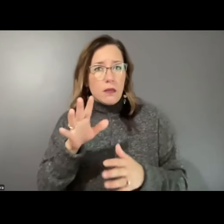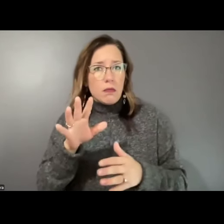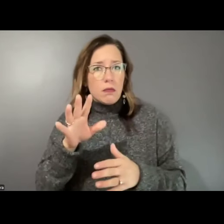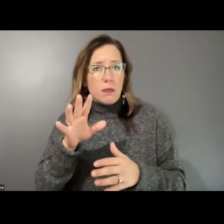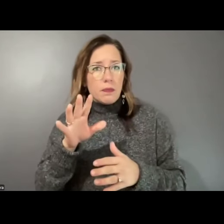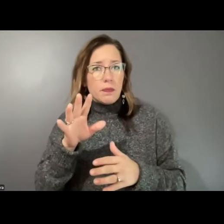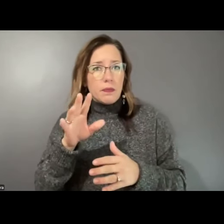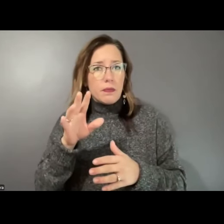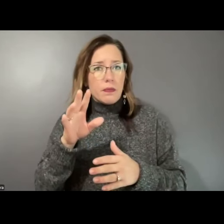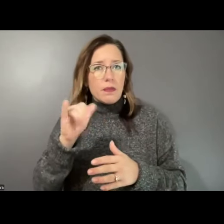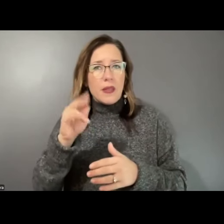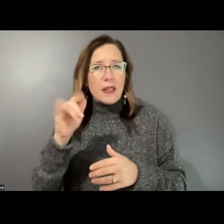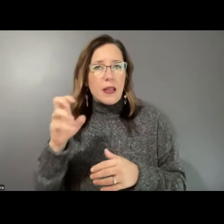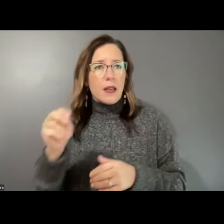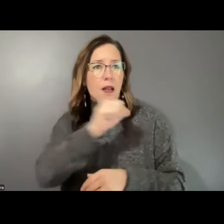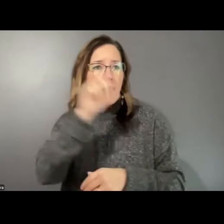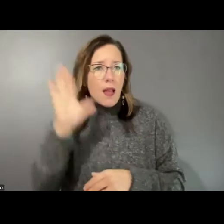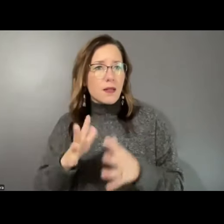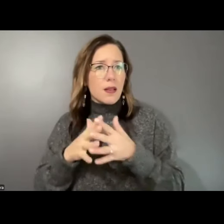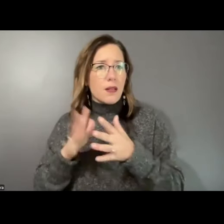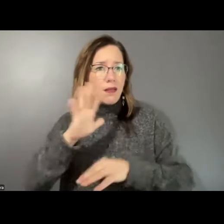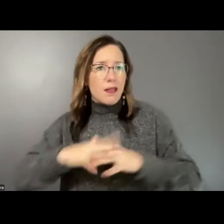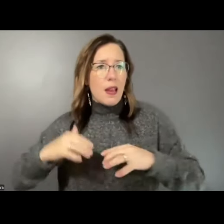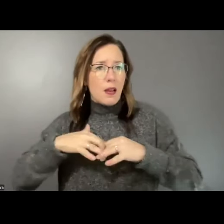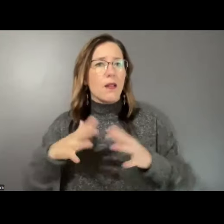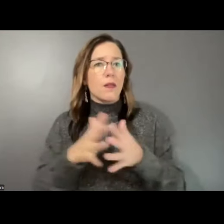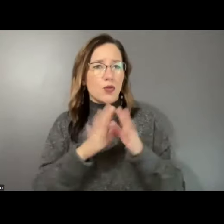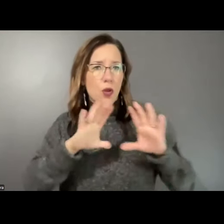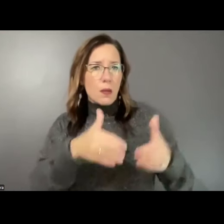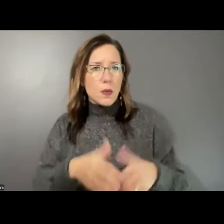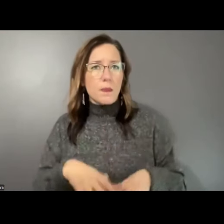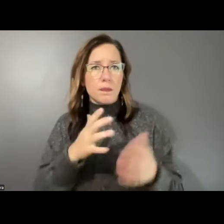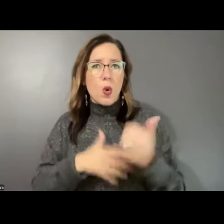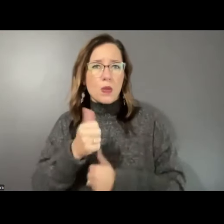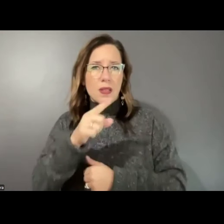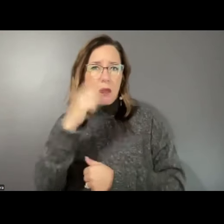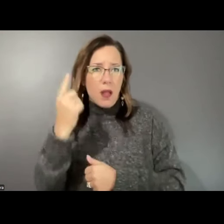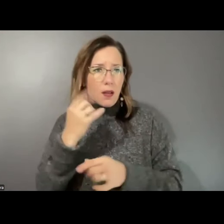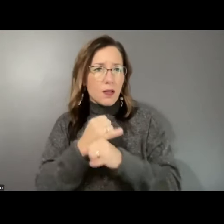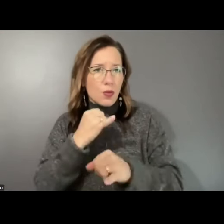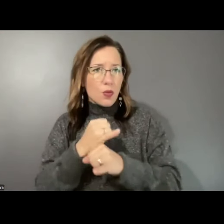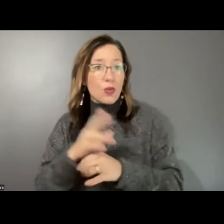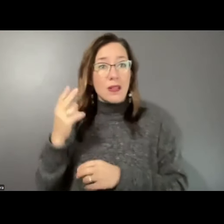institutions, Asian American and Pacific Islander communities, and organizations that support the